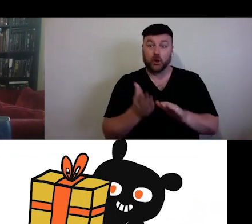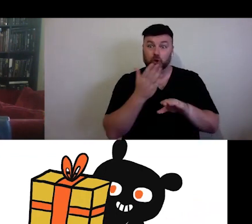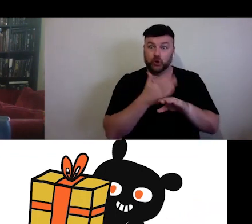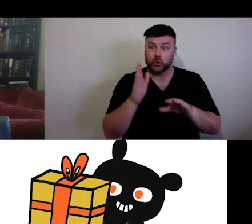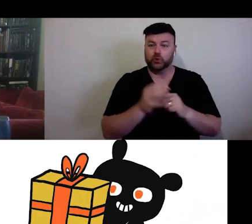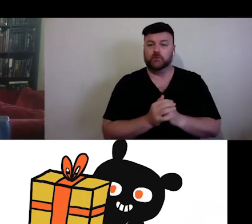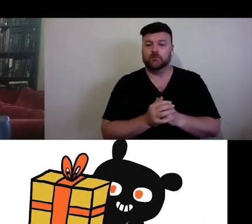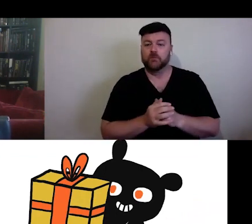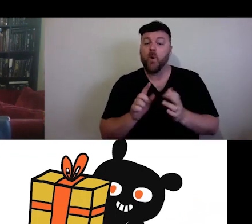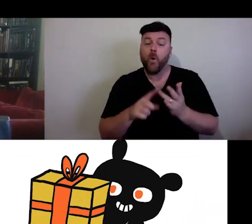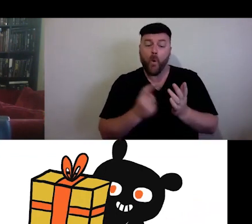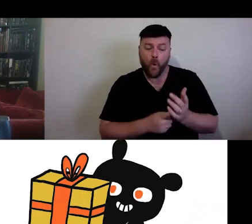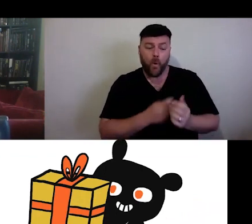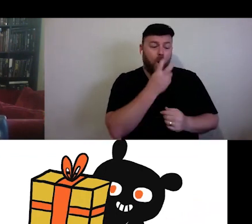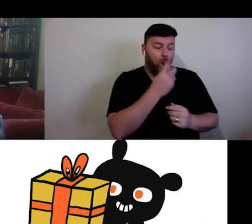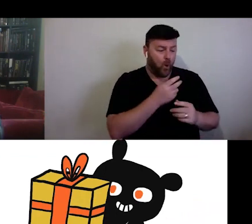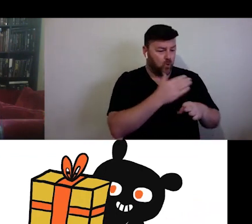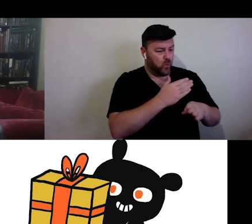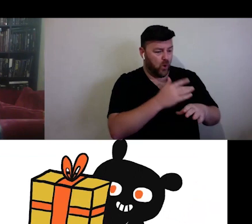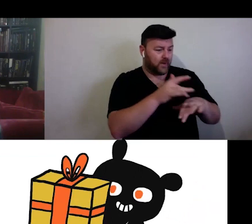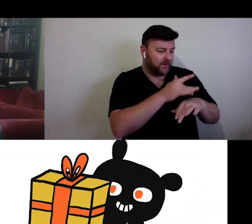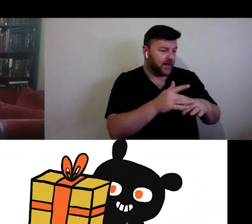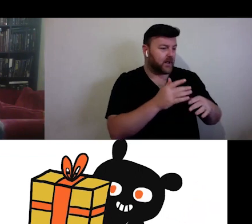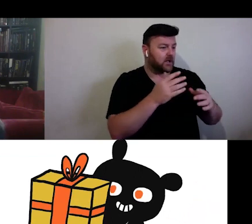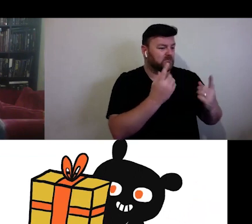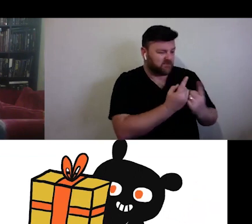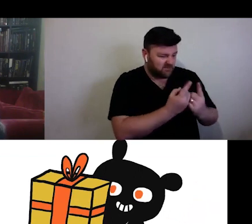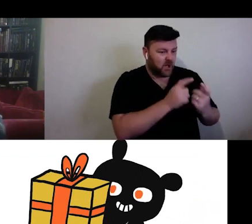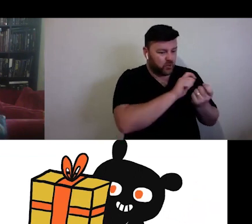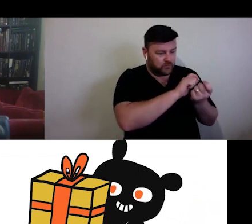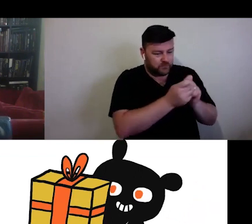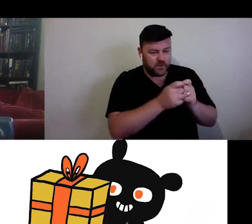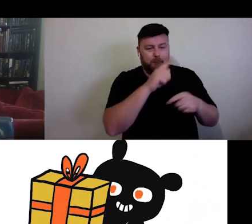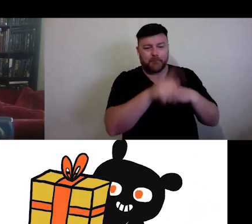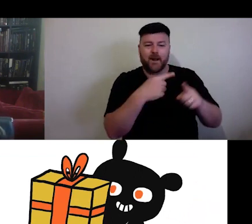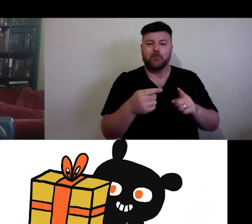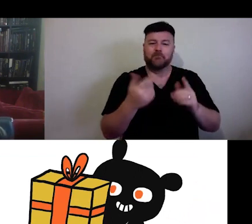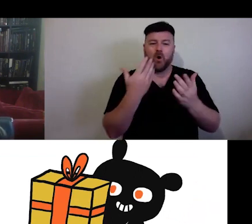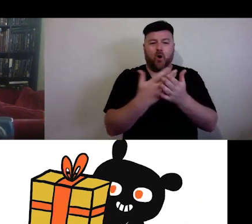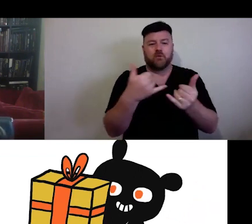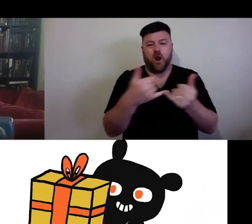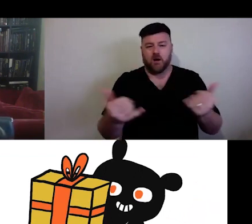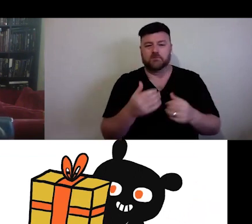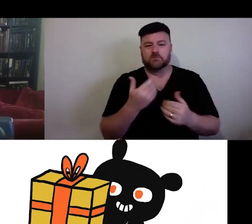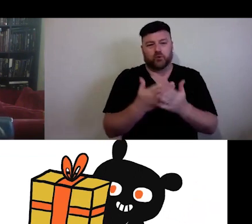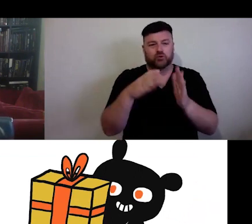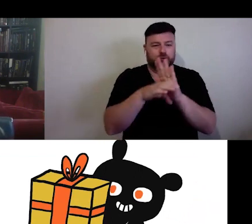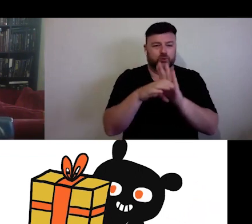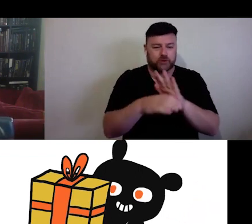works to digital and the online context. Jitsi is in there as well.